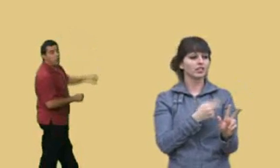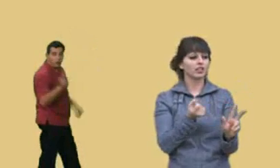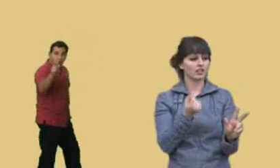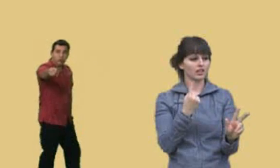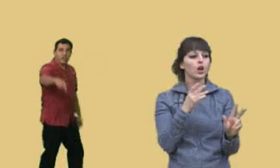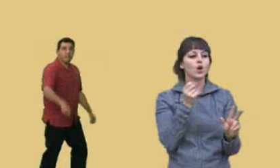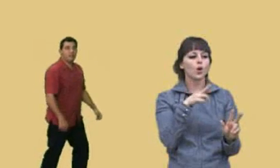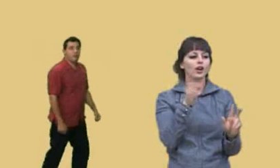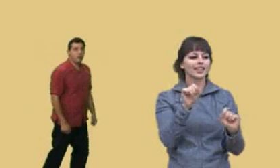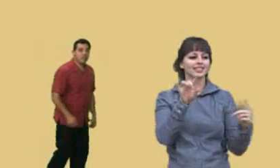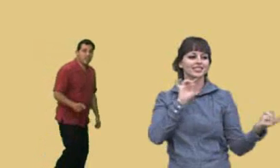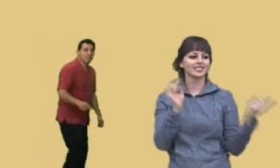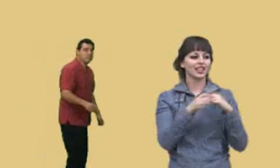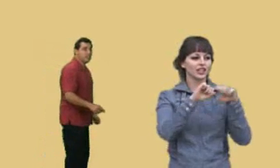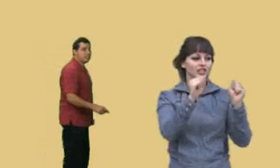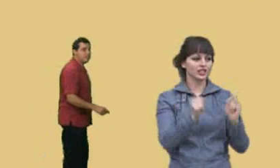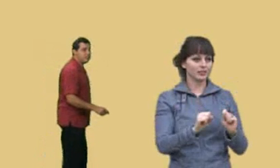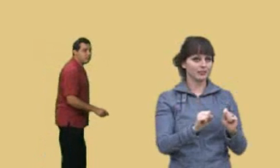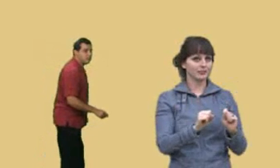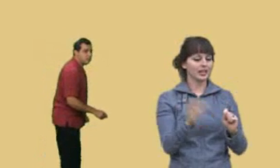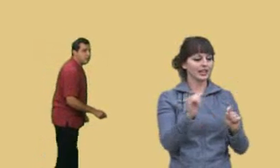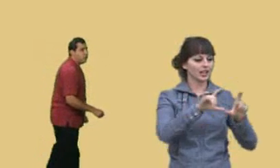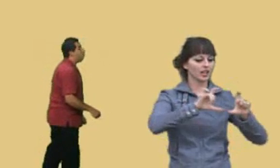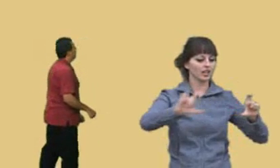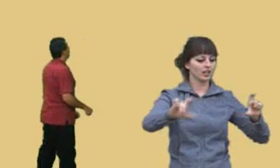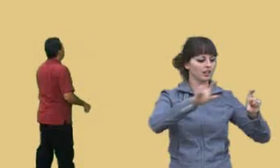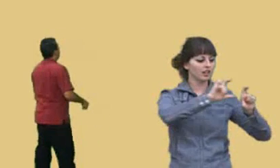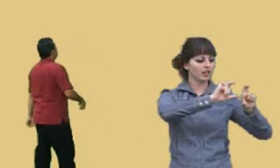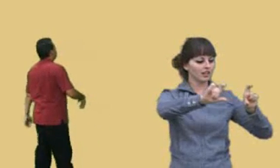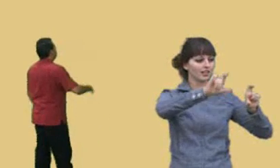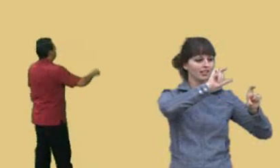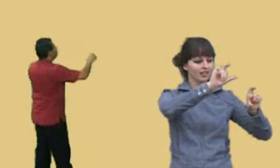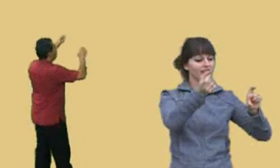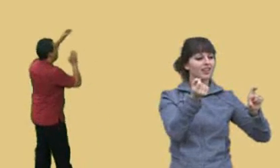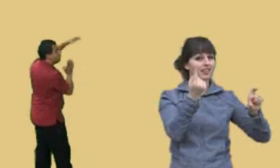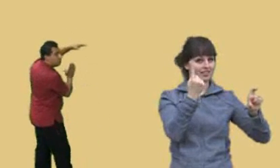Or, we can do horizontal slices, which we can do horizontally